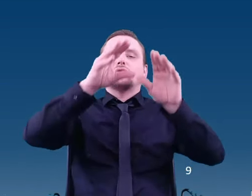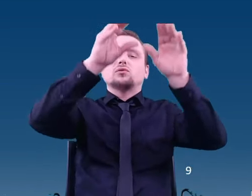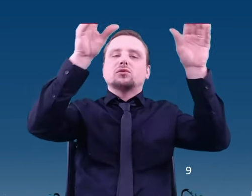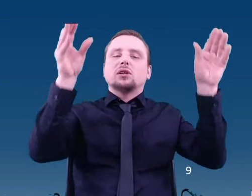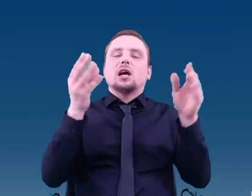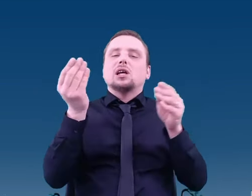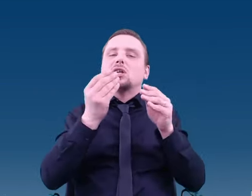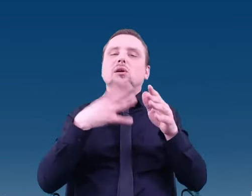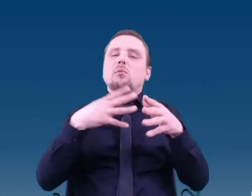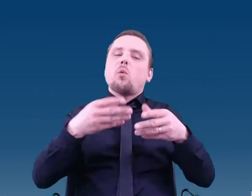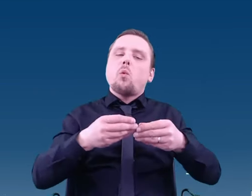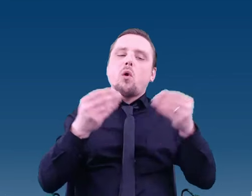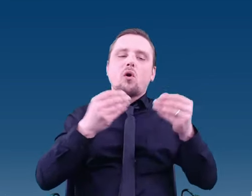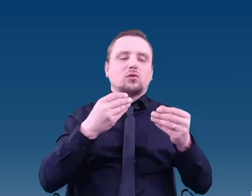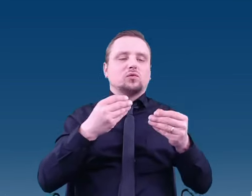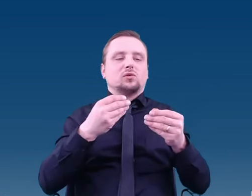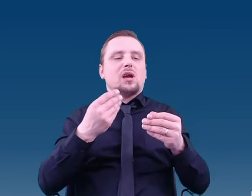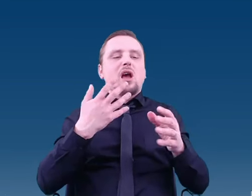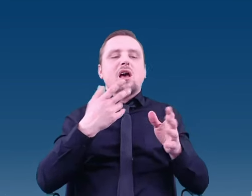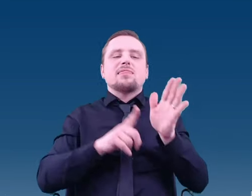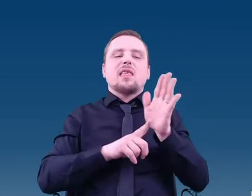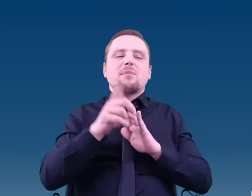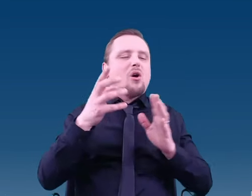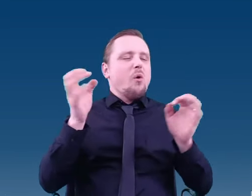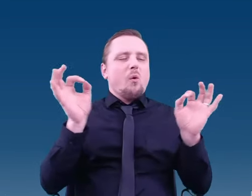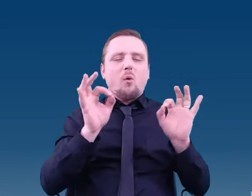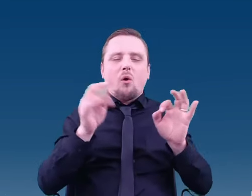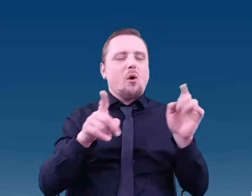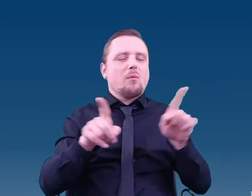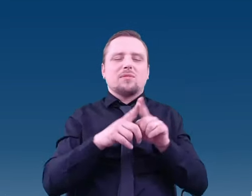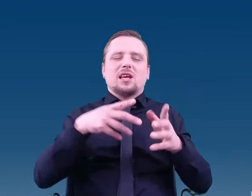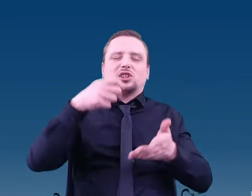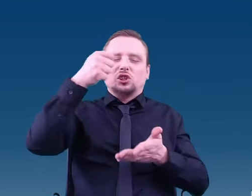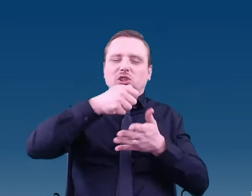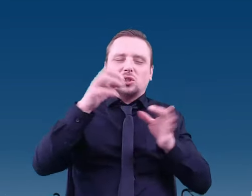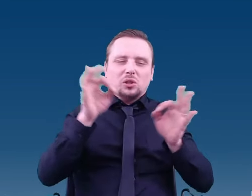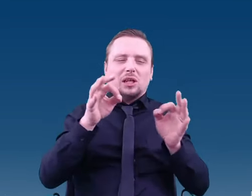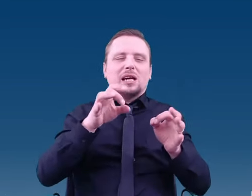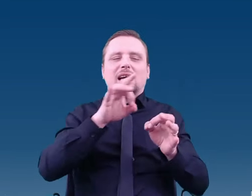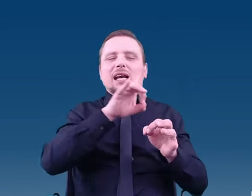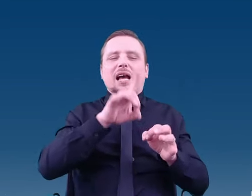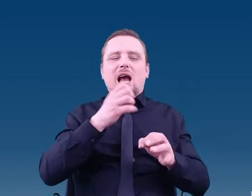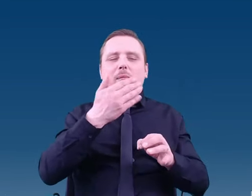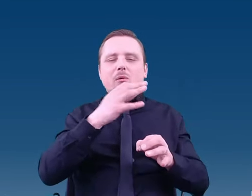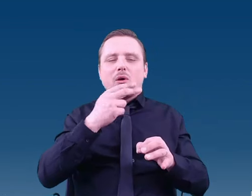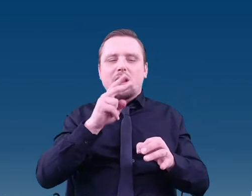gases, such as methane or ammonia, constitute the atmosphere. Highly unfavorable conditions for the existence of life.